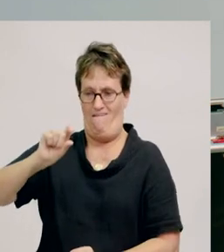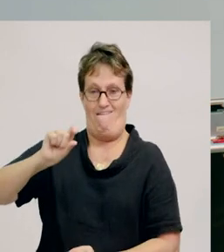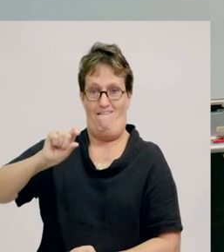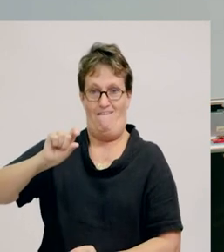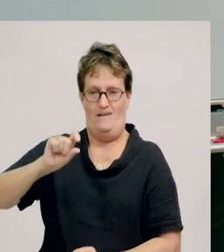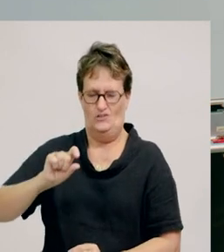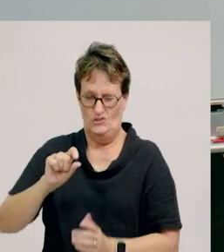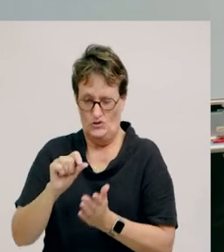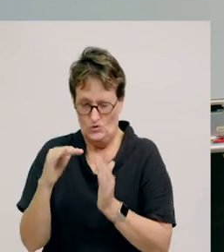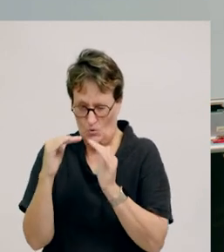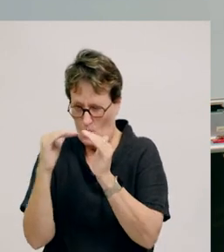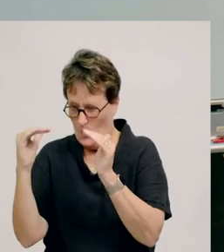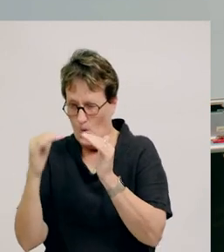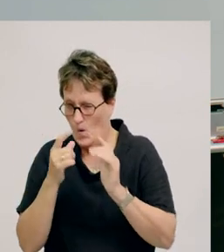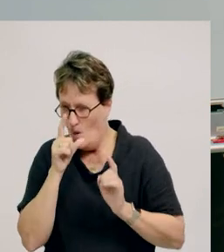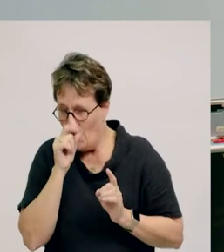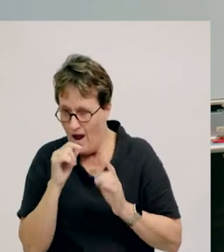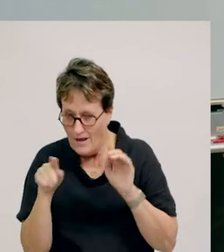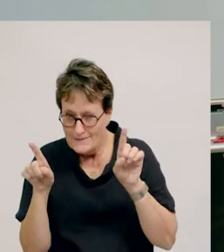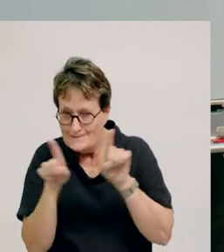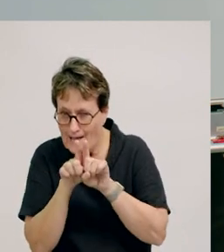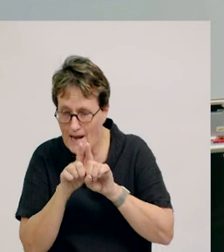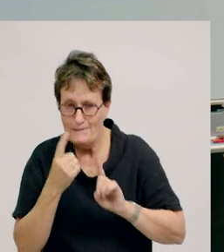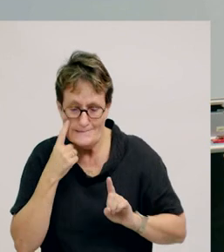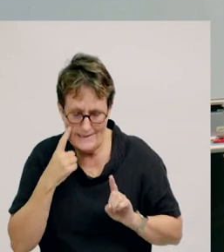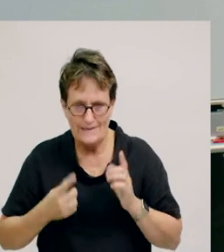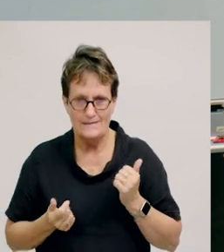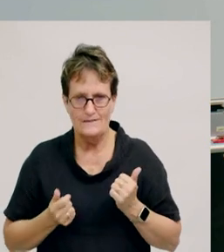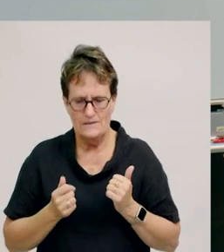at getting it to exactly the height of the chicken’s beak when it’s higher.